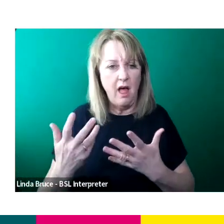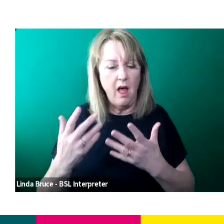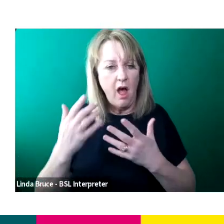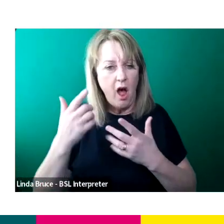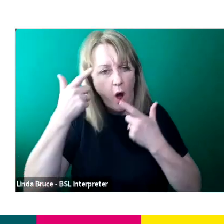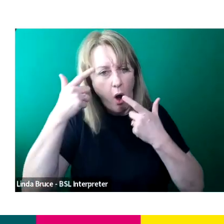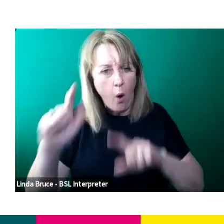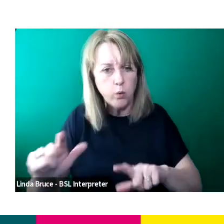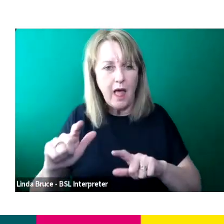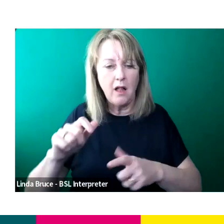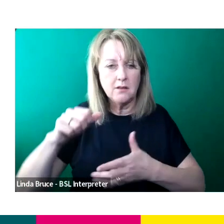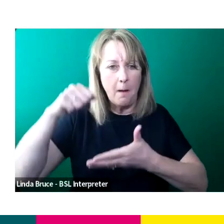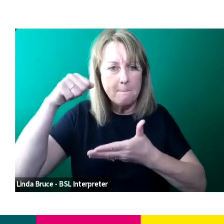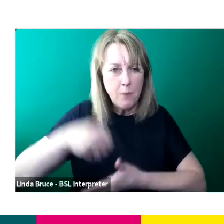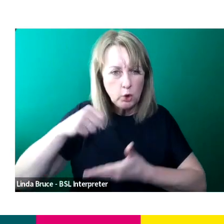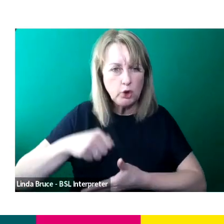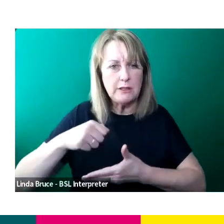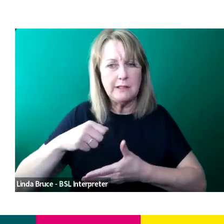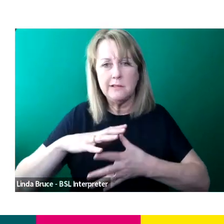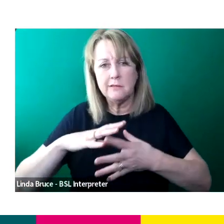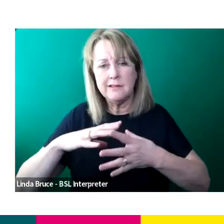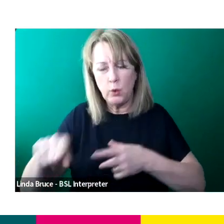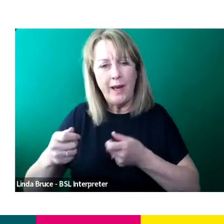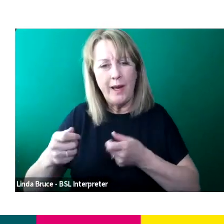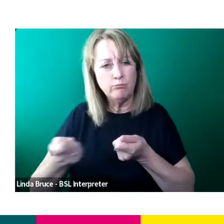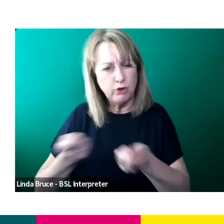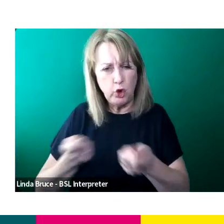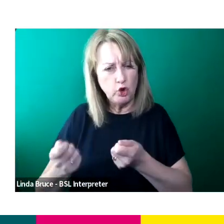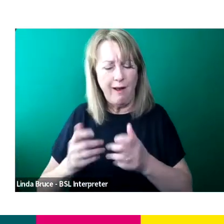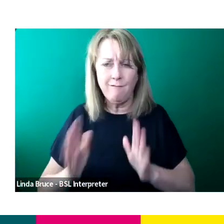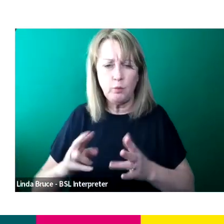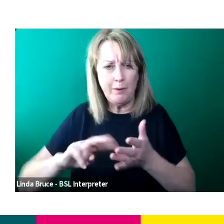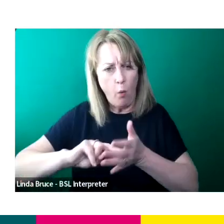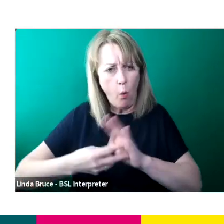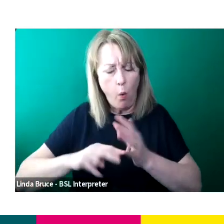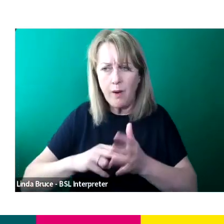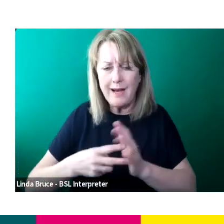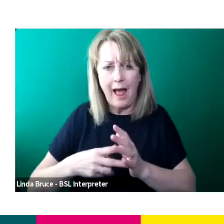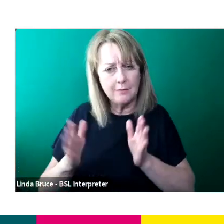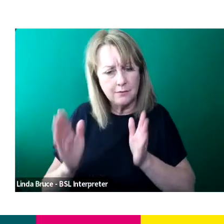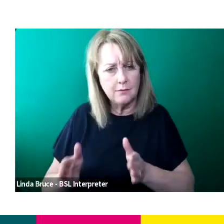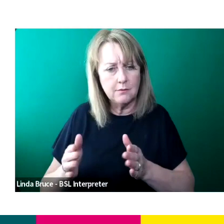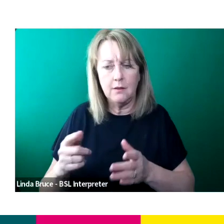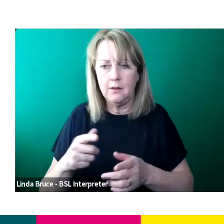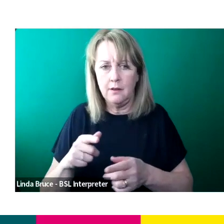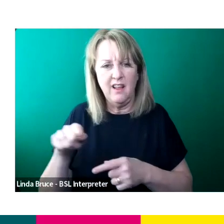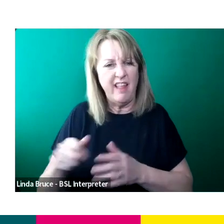You have to be very organised to work in production. And that is the sort of, you start again, everyone starts as a Runner I have to emphasise